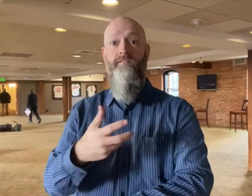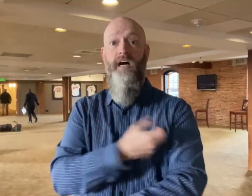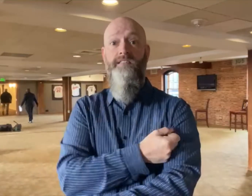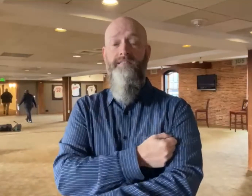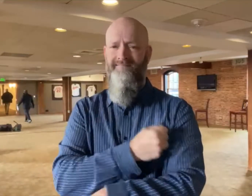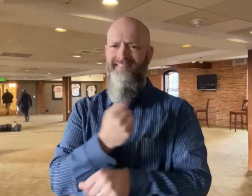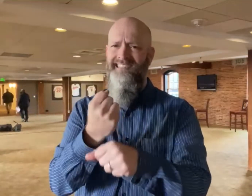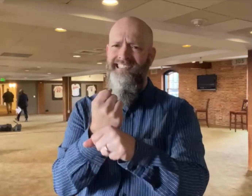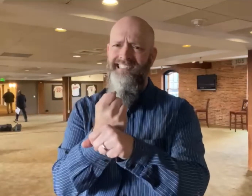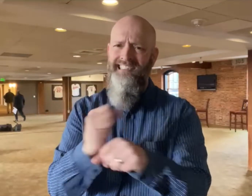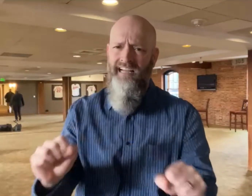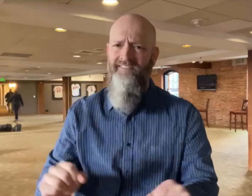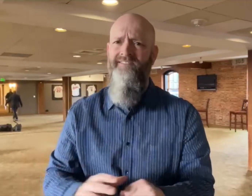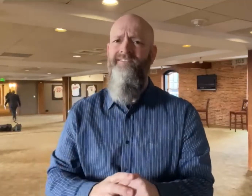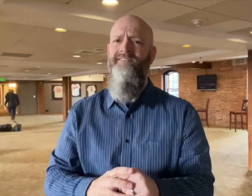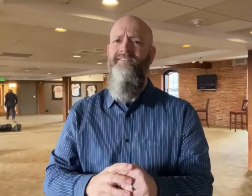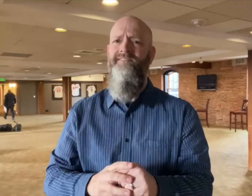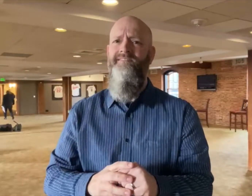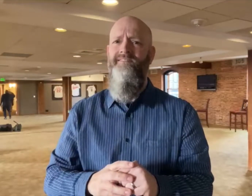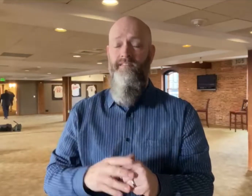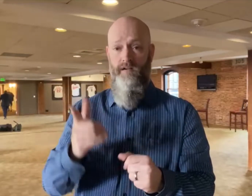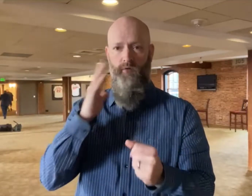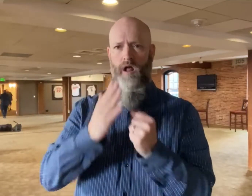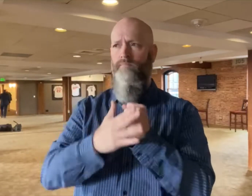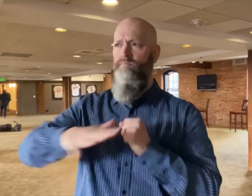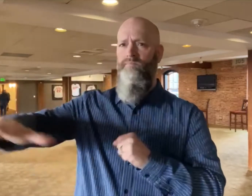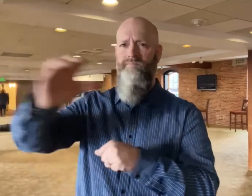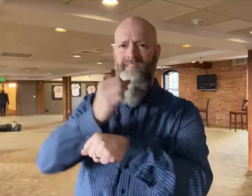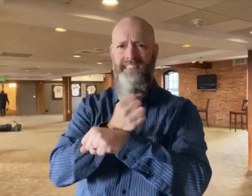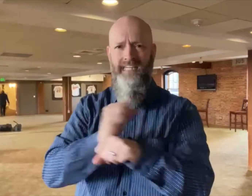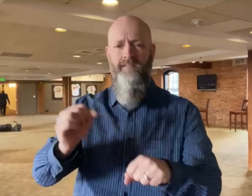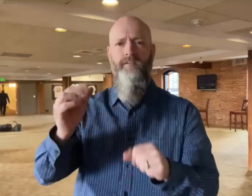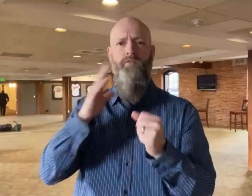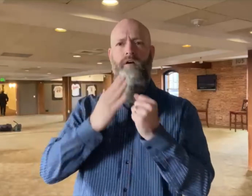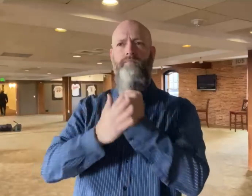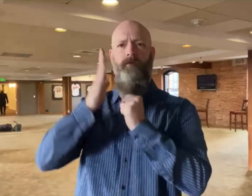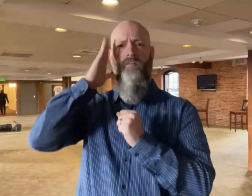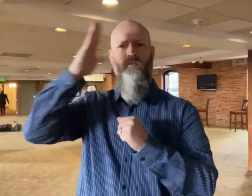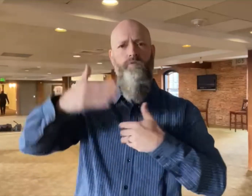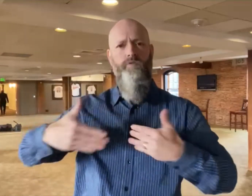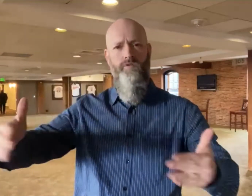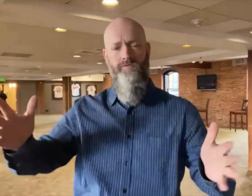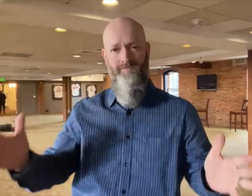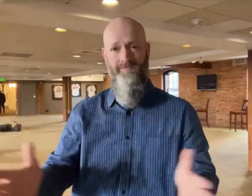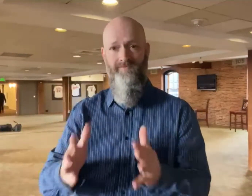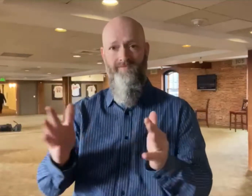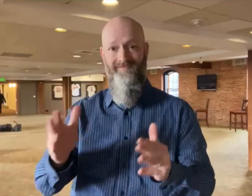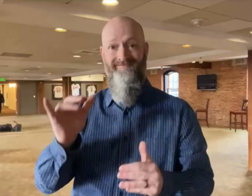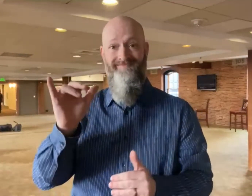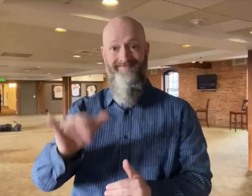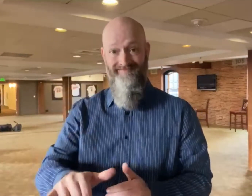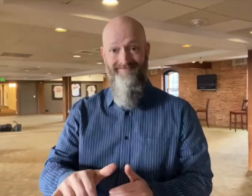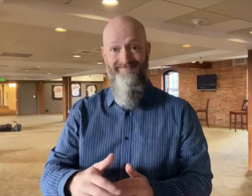scientifically proven to be safe for use. Getting vaccinated is the best way to keep you safe and to save the lives of thousands of Marylanders.